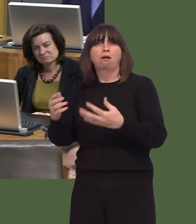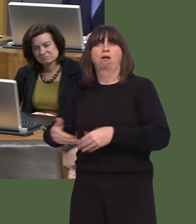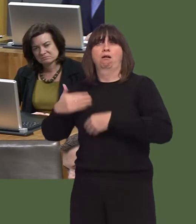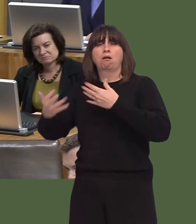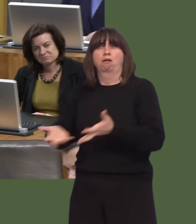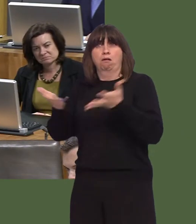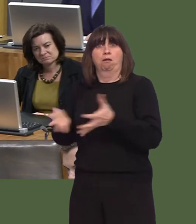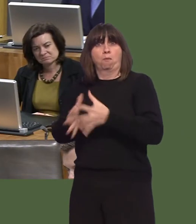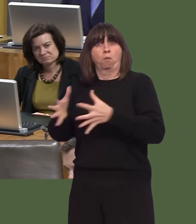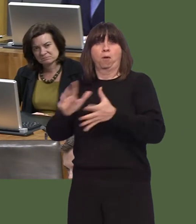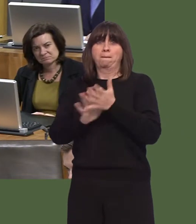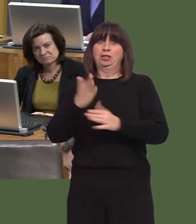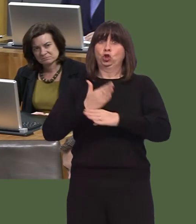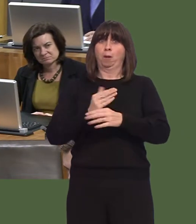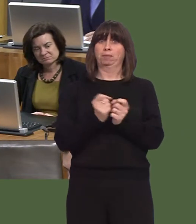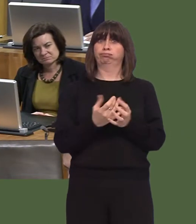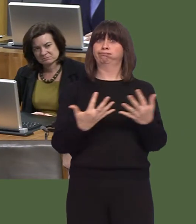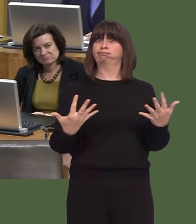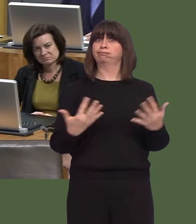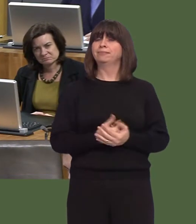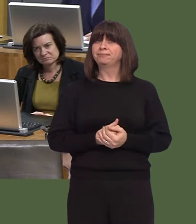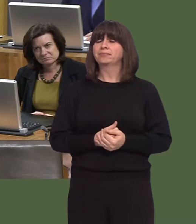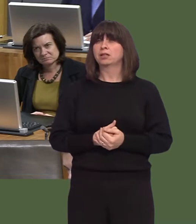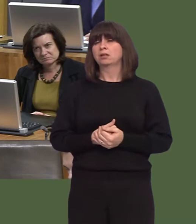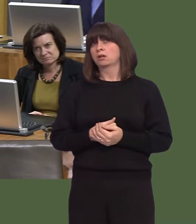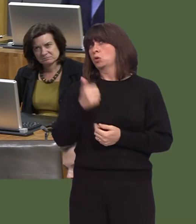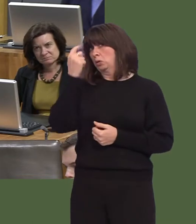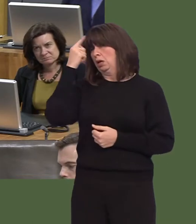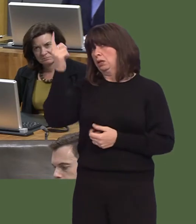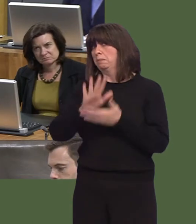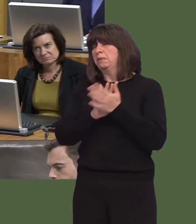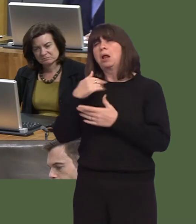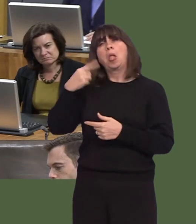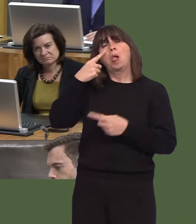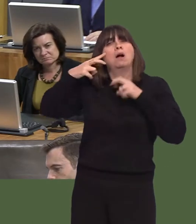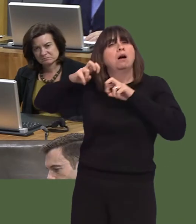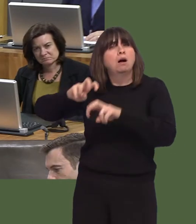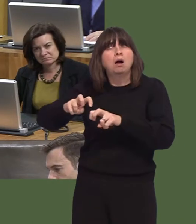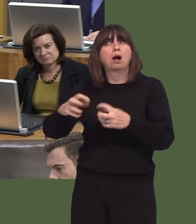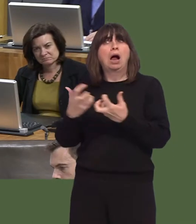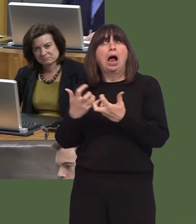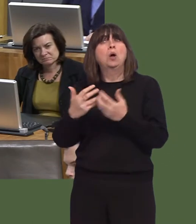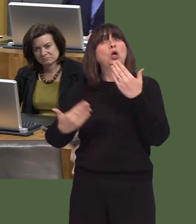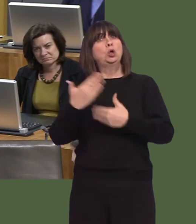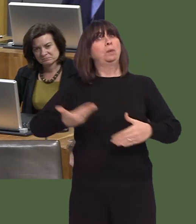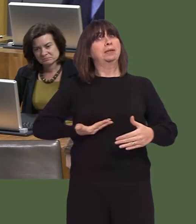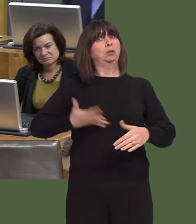is recycled within Wales and more jobs created as a result, and, of course, to look to see how we can assist those new entrants to the market.